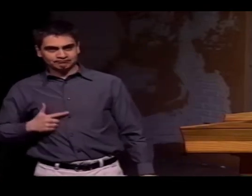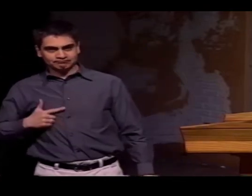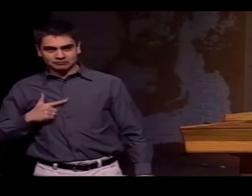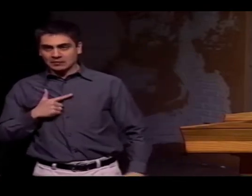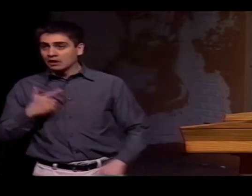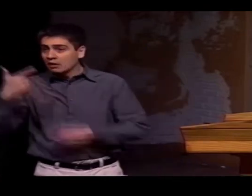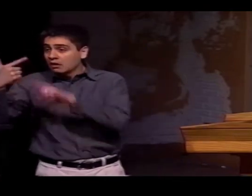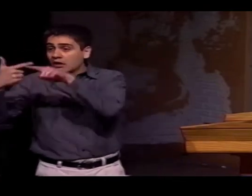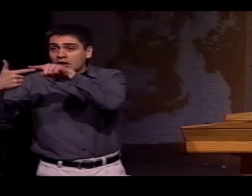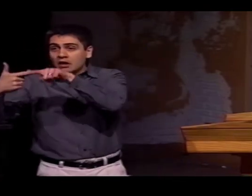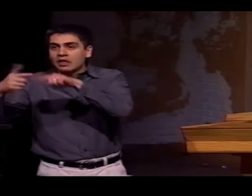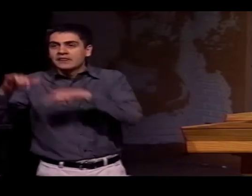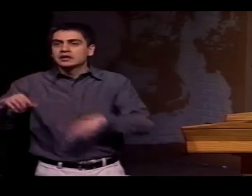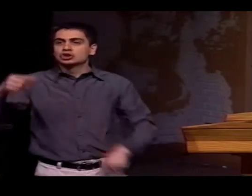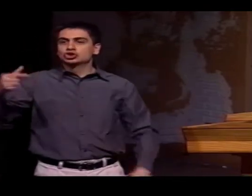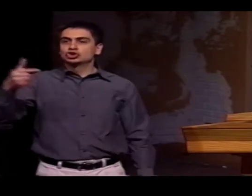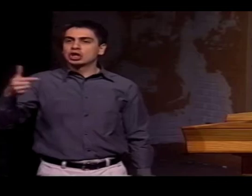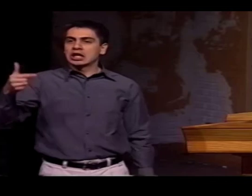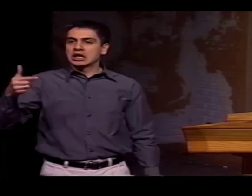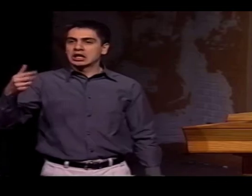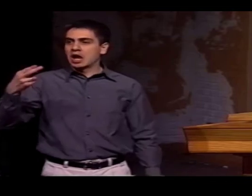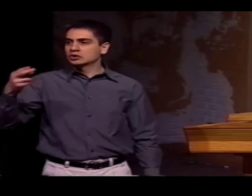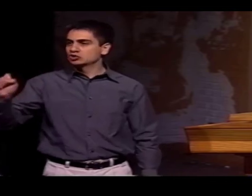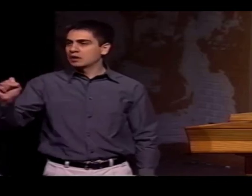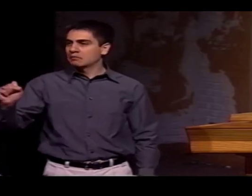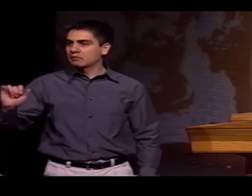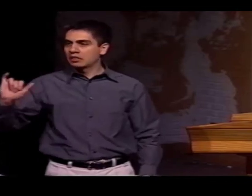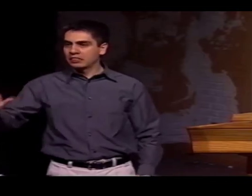ONLY THE LETTER CUED WITH-- WELL, WE WOULD SEE IT AS AN "L,"